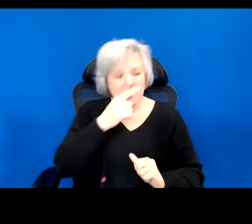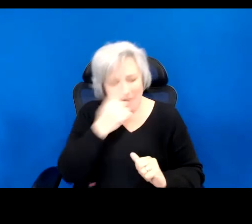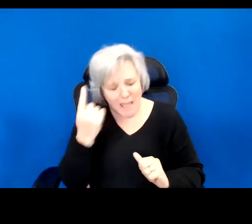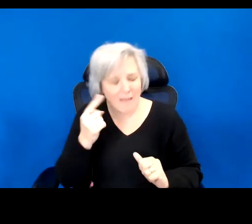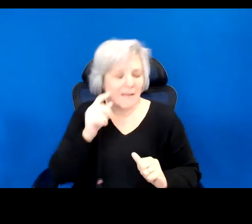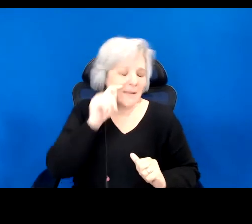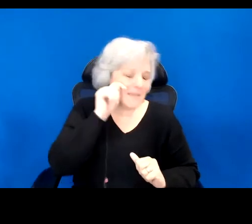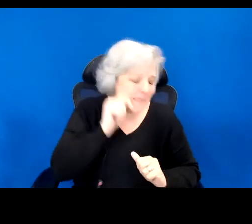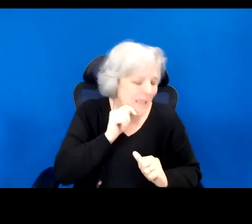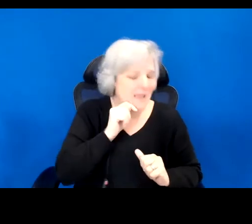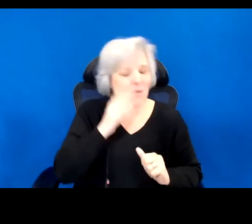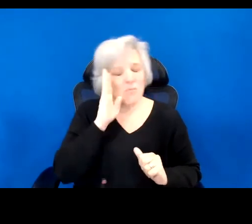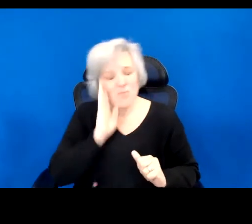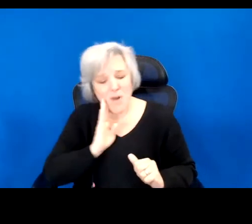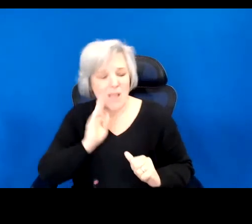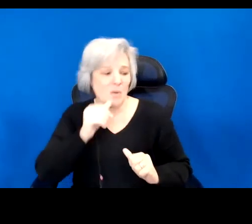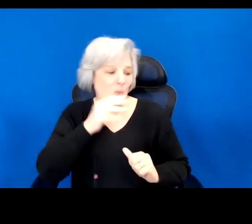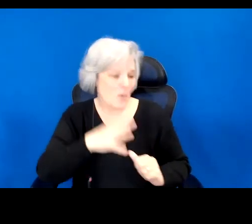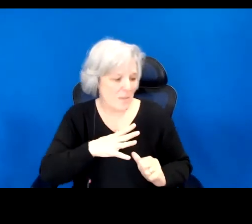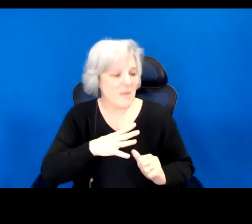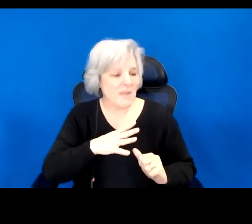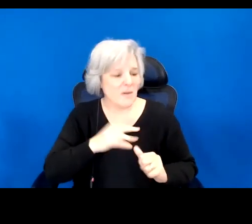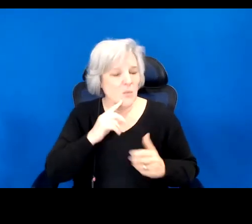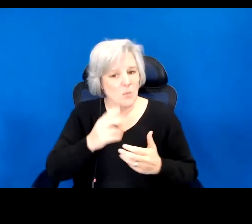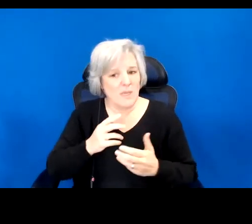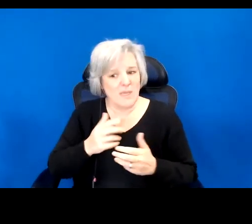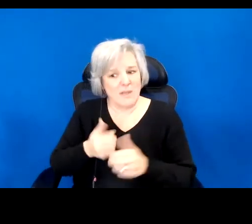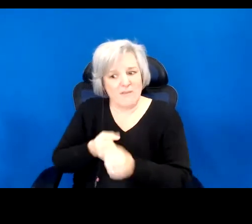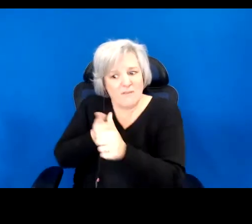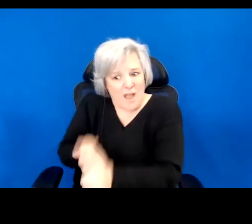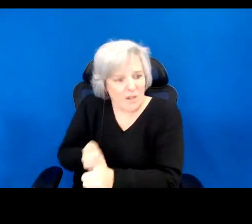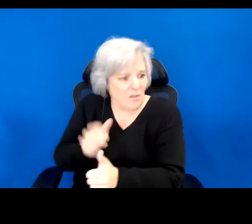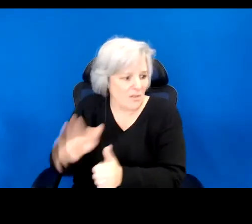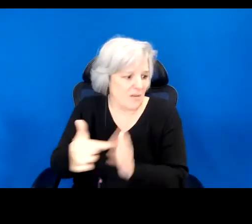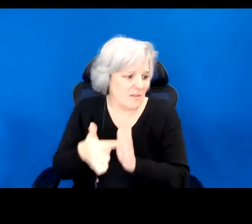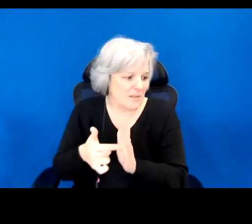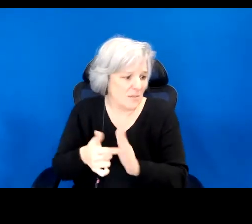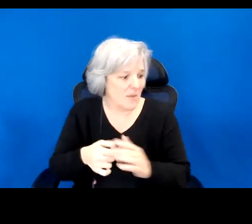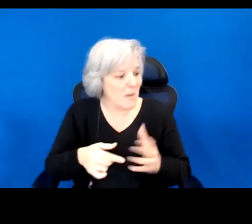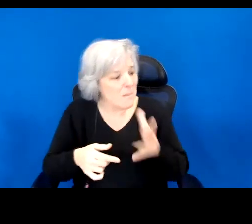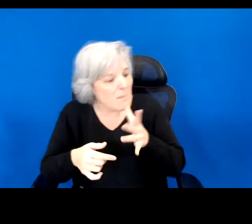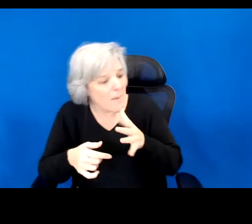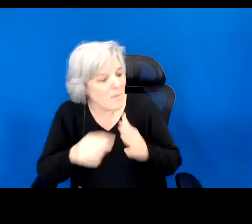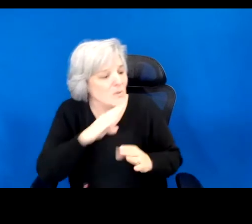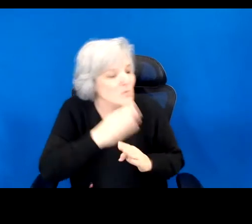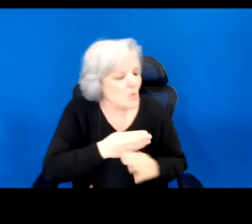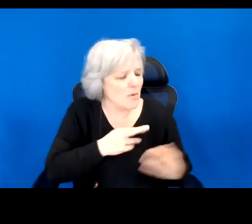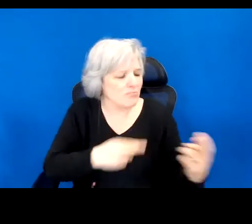I write because, as mother and daughter, we are unmistakably entwined, and because I know,